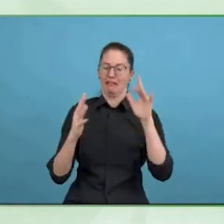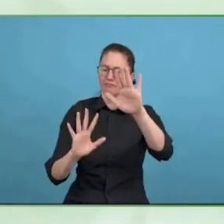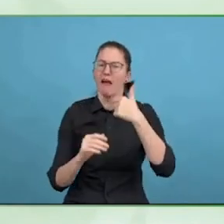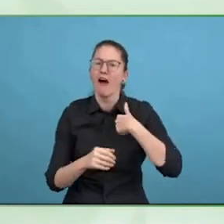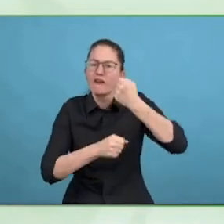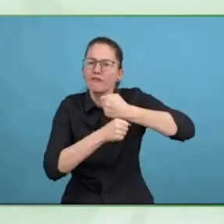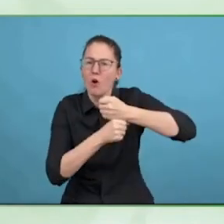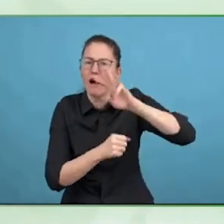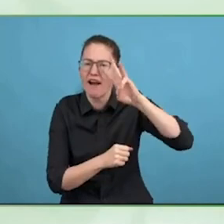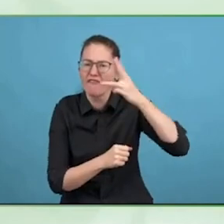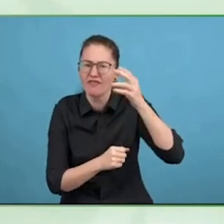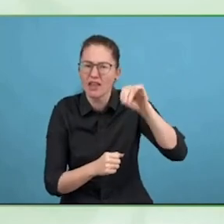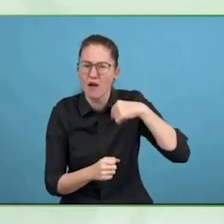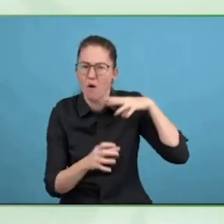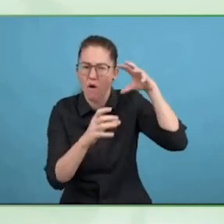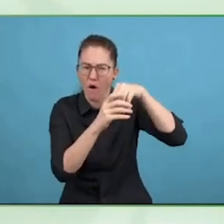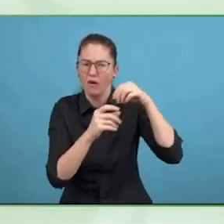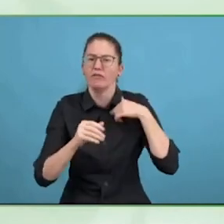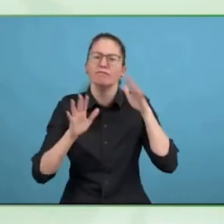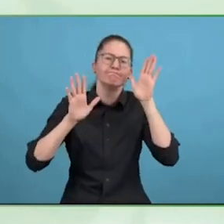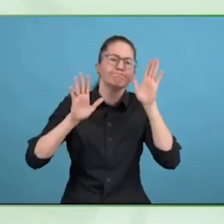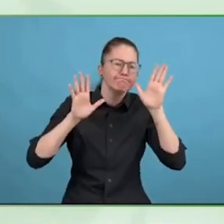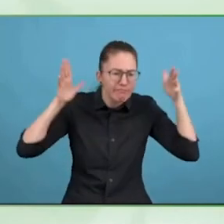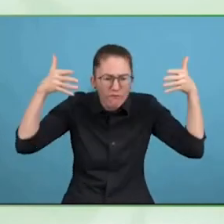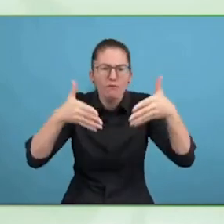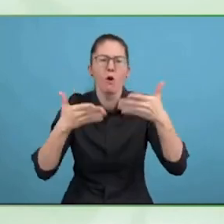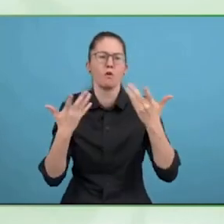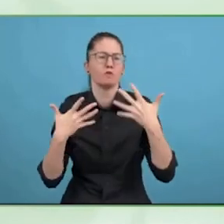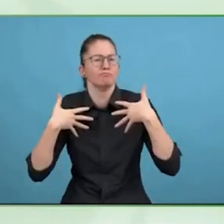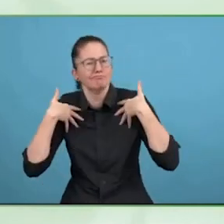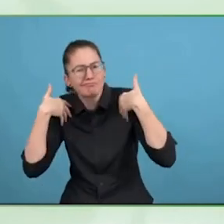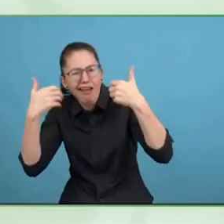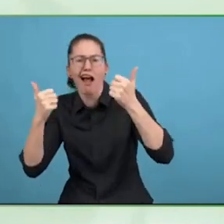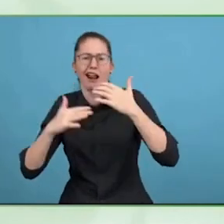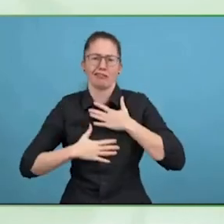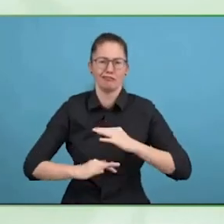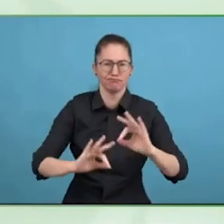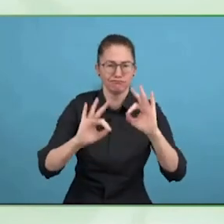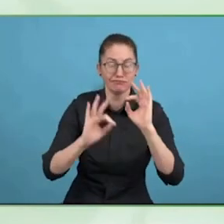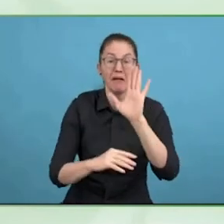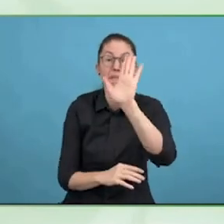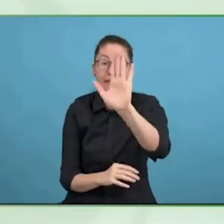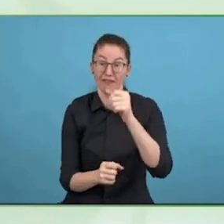from a person's pathway, from the very beginning, it is probably